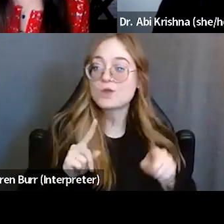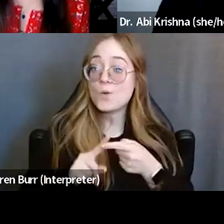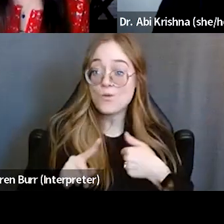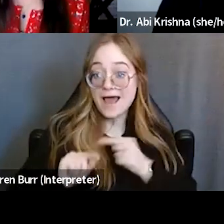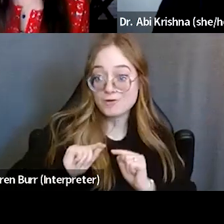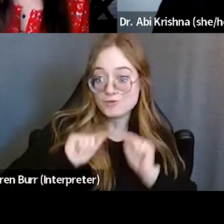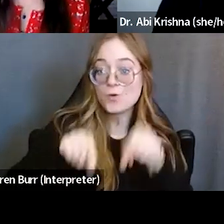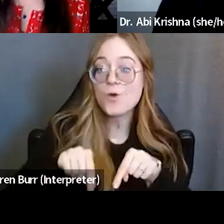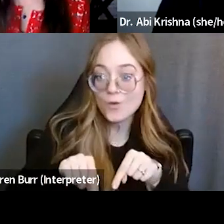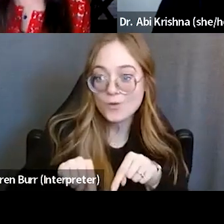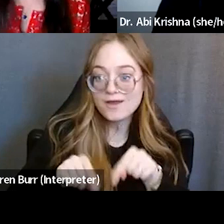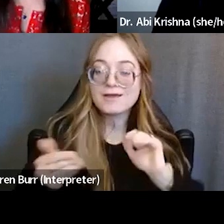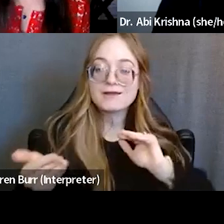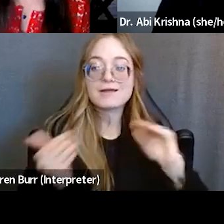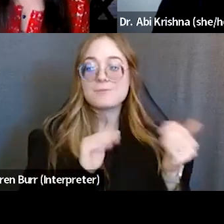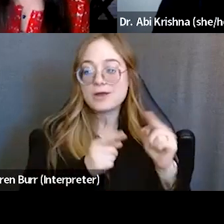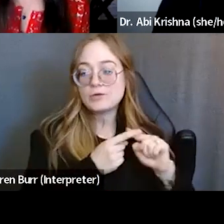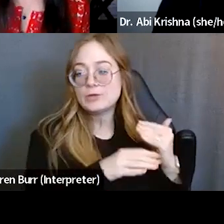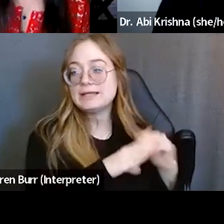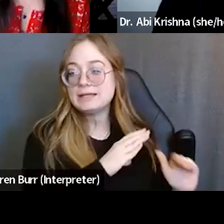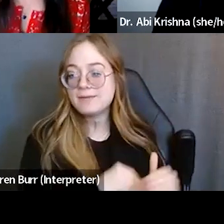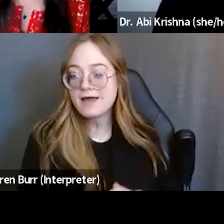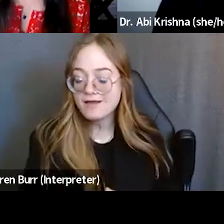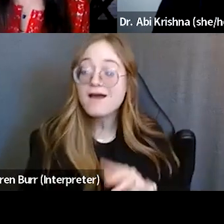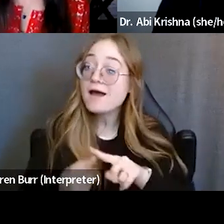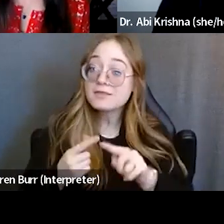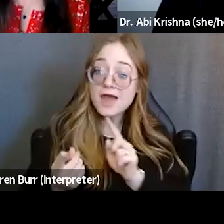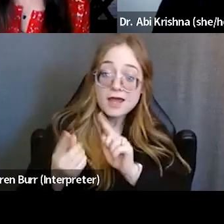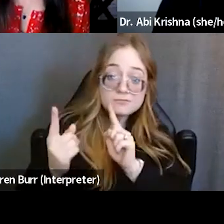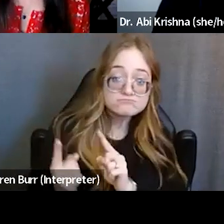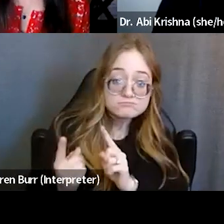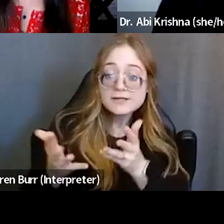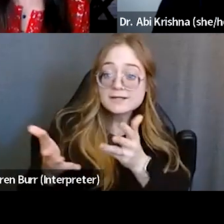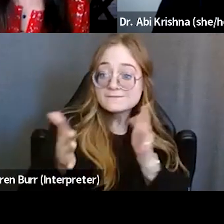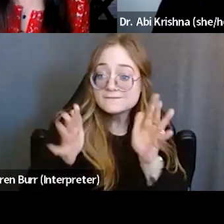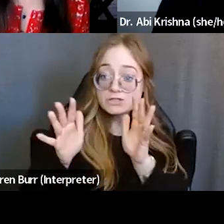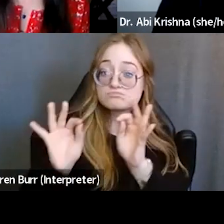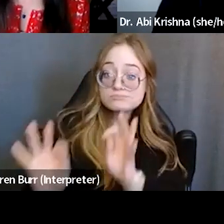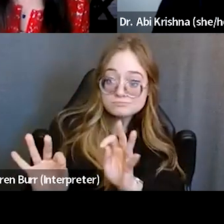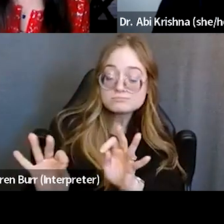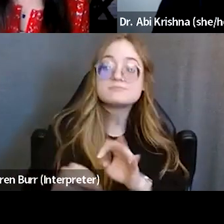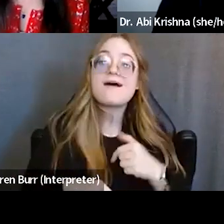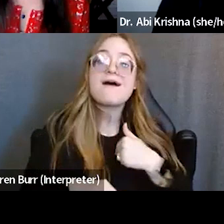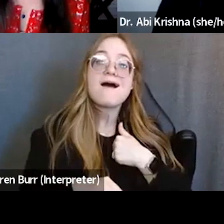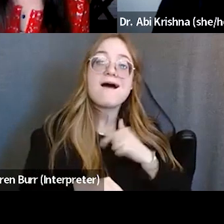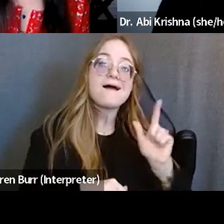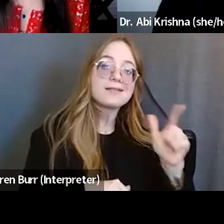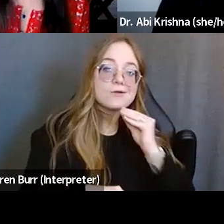and just send like a thank you email and follow up and say, "Hey, you know, I really appreciate it, you know, speaking with you today.